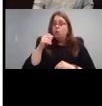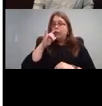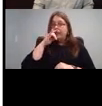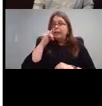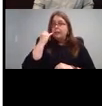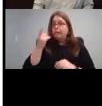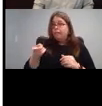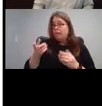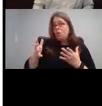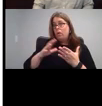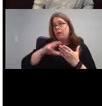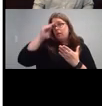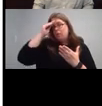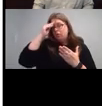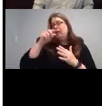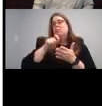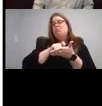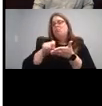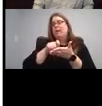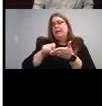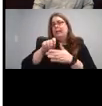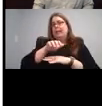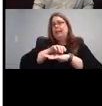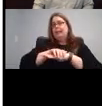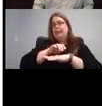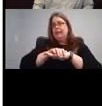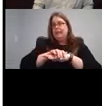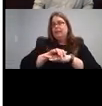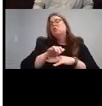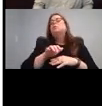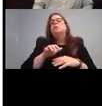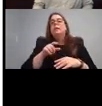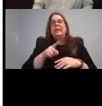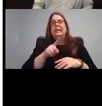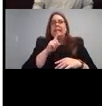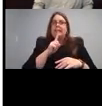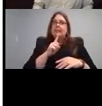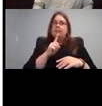website is really nice to see some of the English Lit grammar rules.